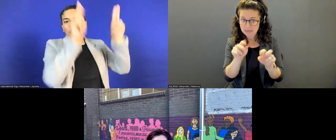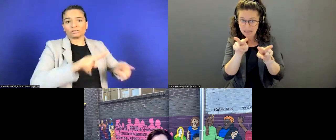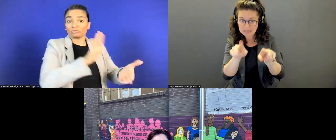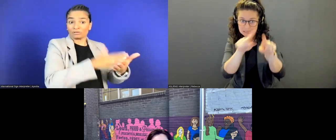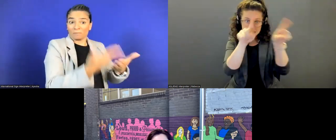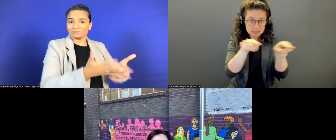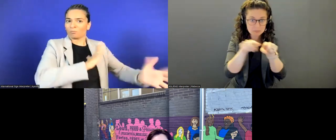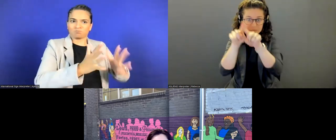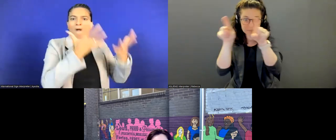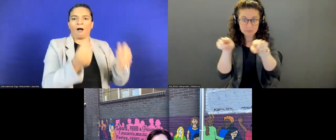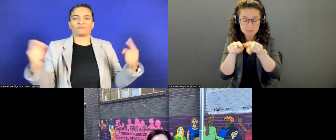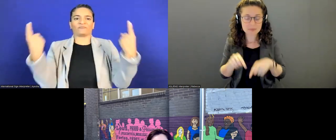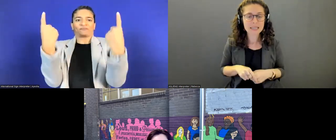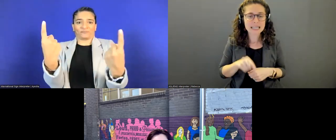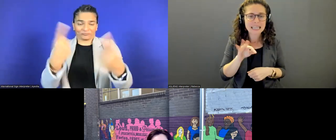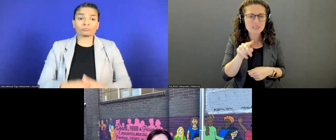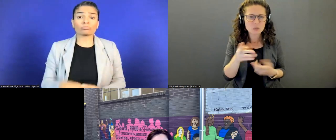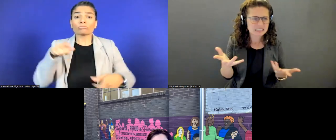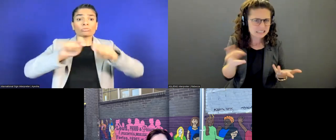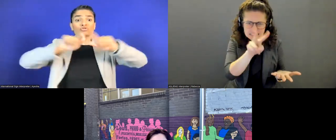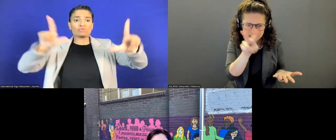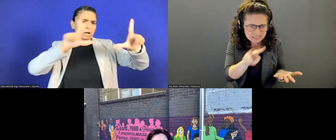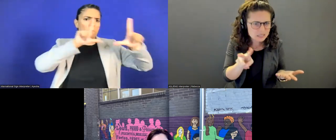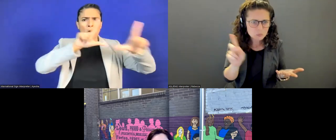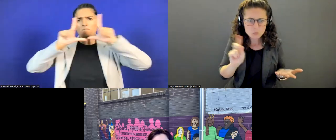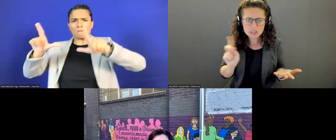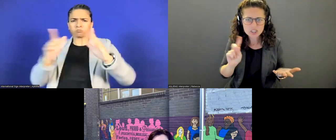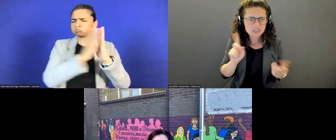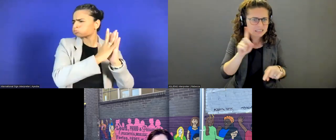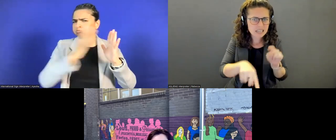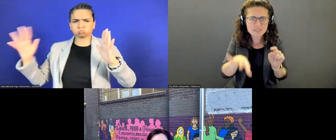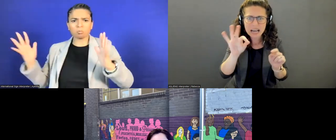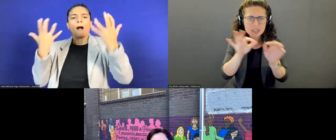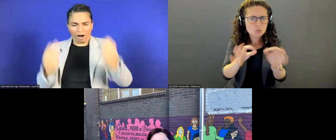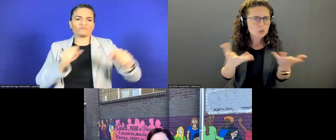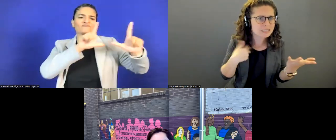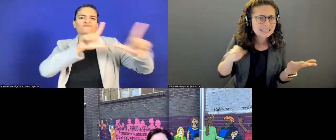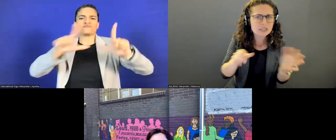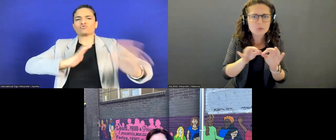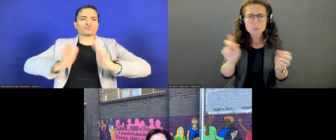But if you are having any difficulty seeing them and you need to see them, my colleague